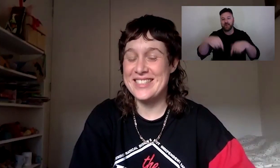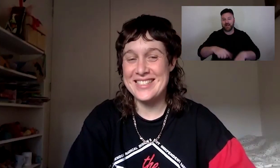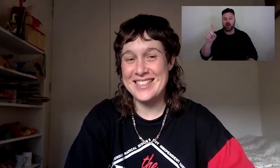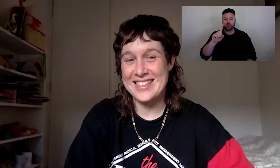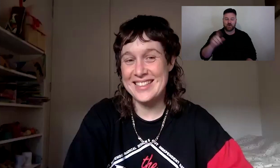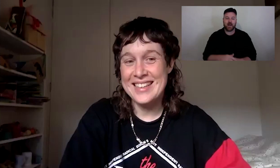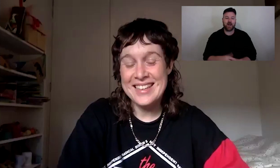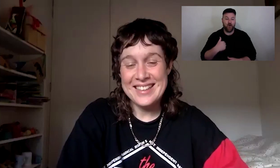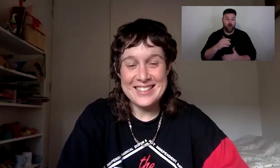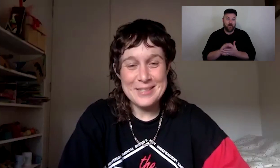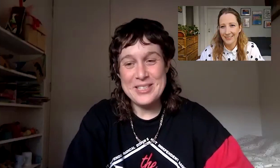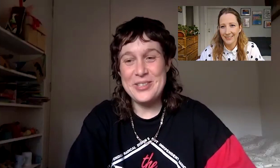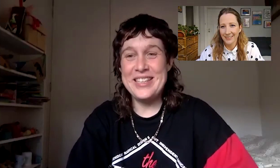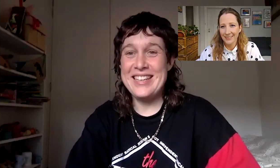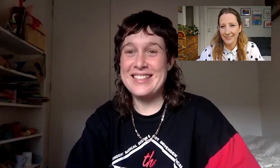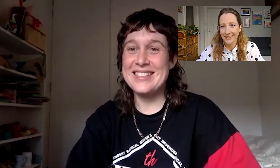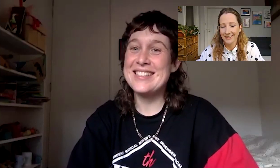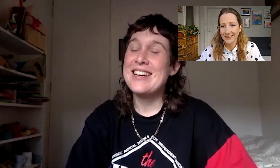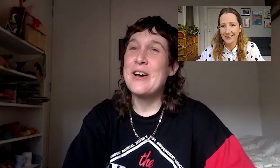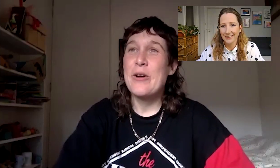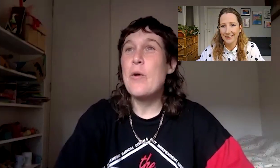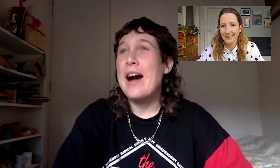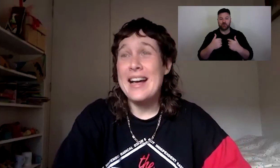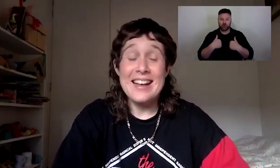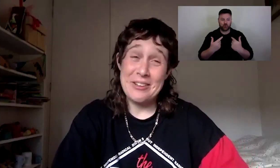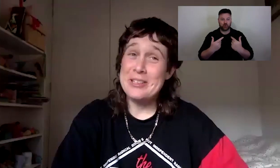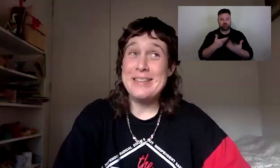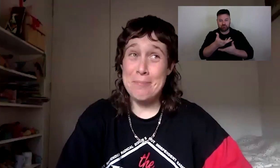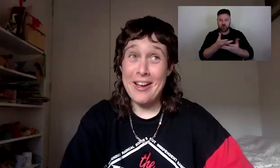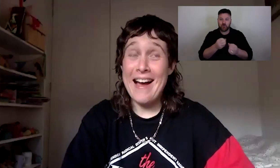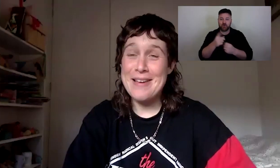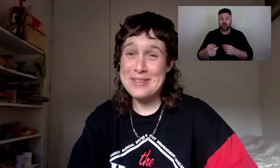being here. It is a real pleasure to get to spoke to you in these quiet and lonely times.